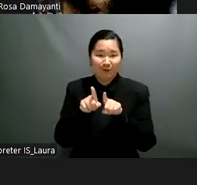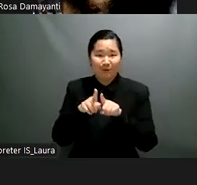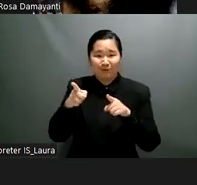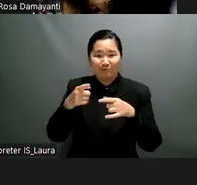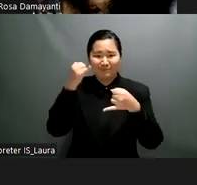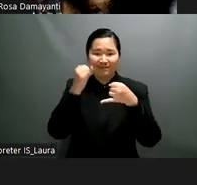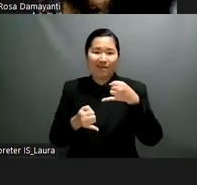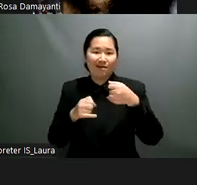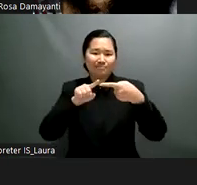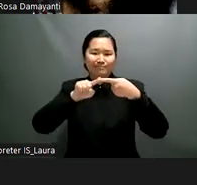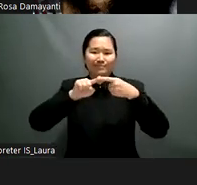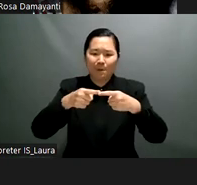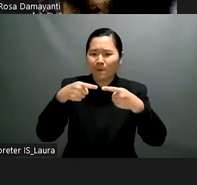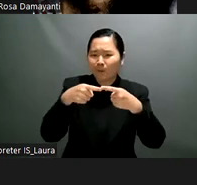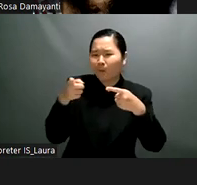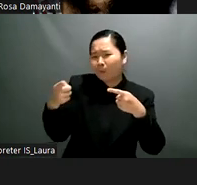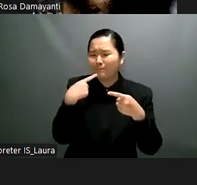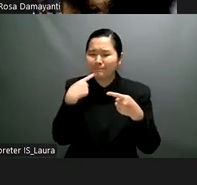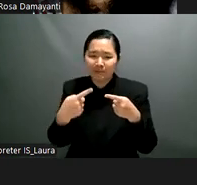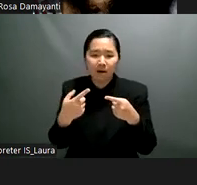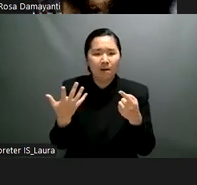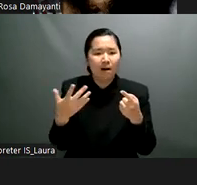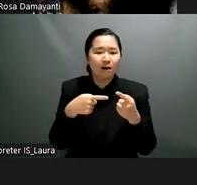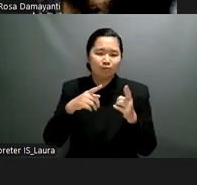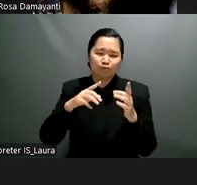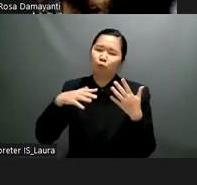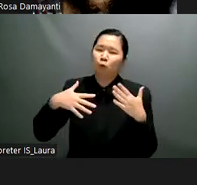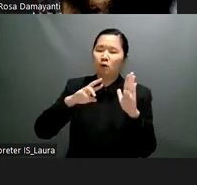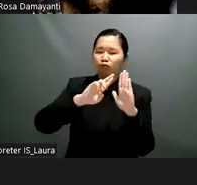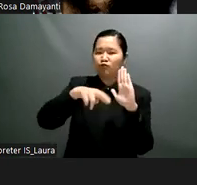organizations of people with disabilities i mentioned our dare index survey and analysis